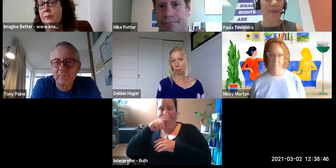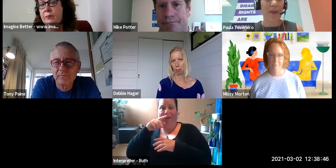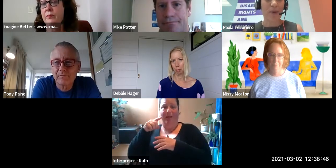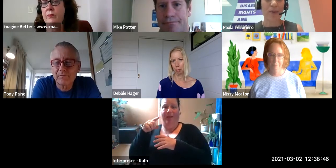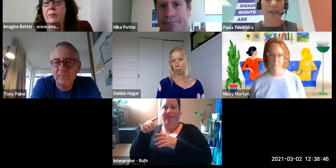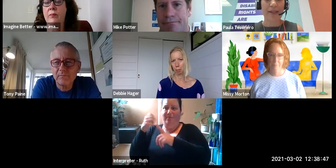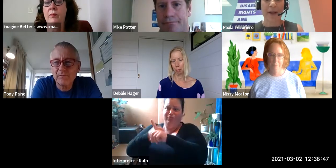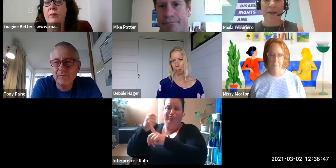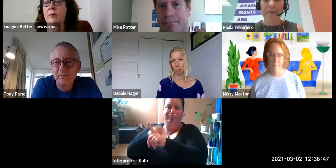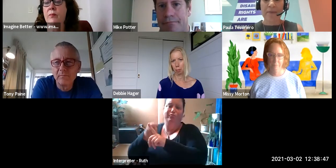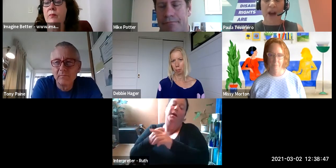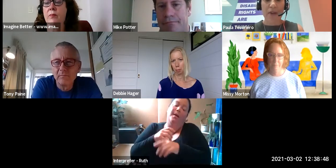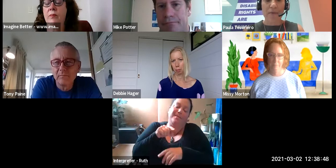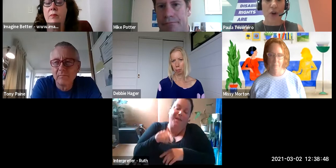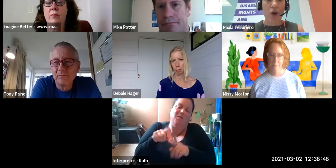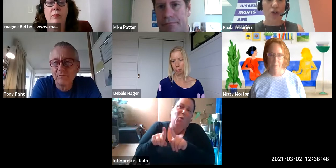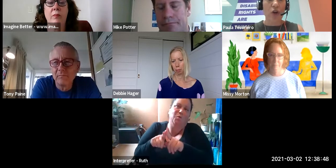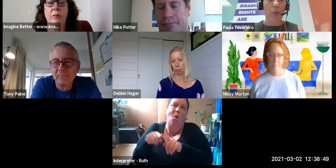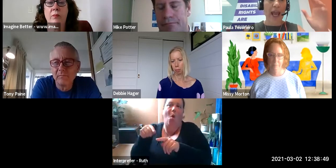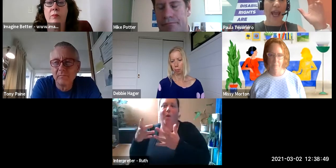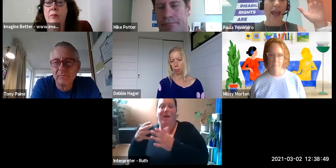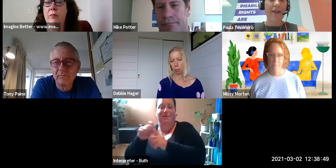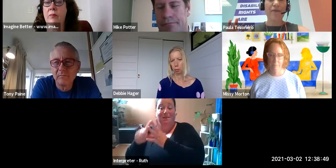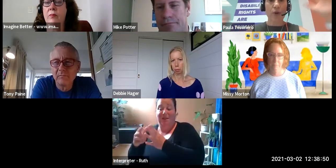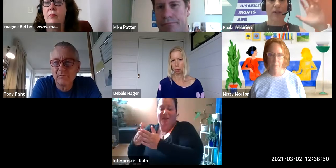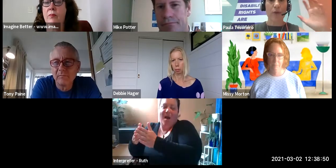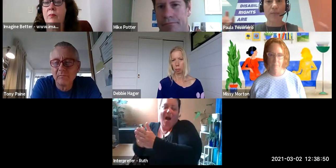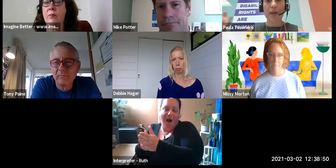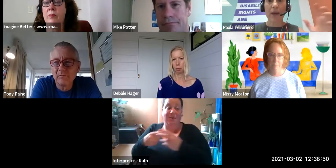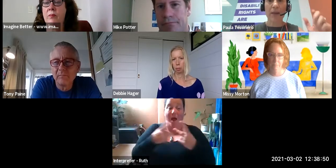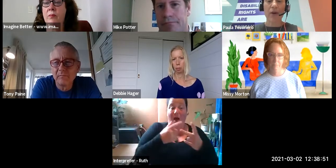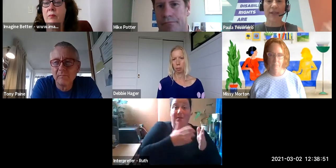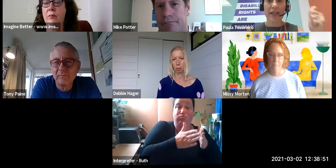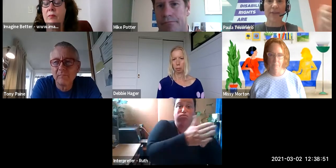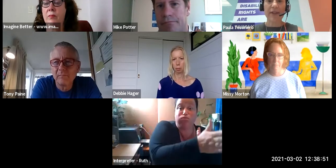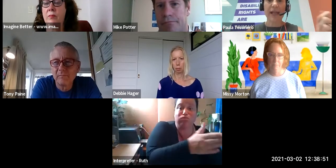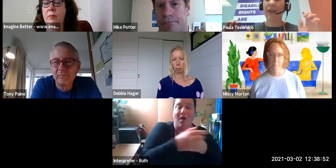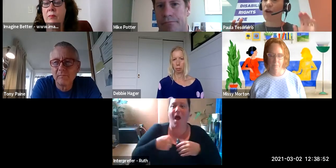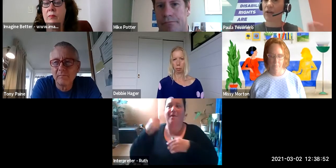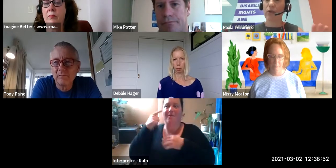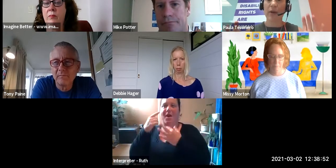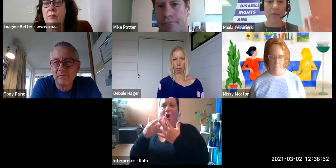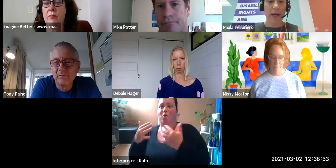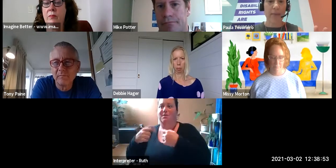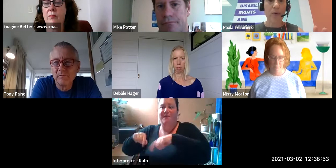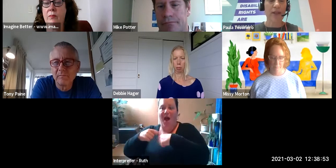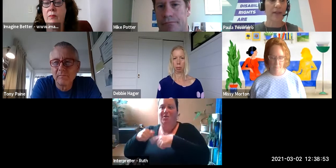With some other movements is, for a long time, we have focused on those big-P Policy levers and they're critical - they're really important.